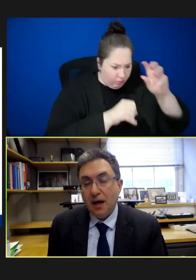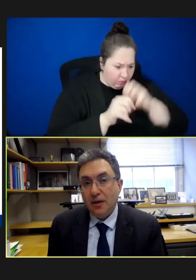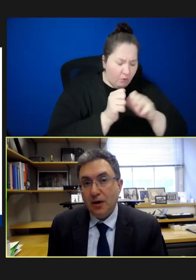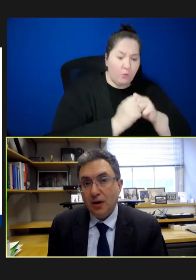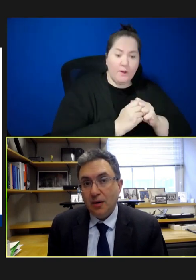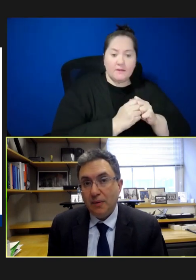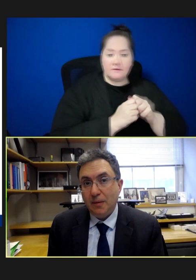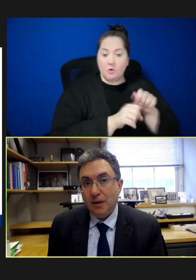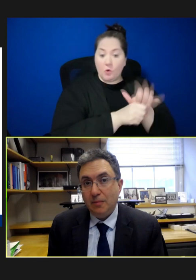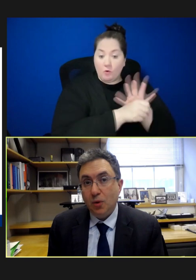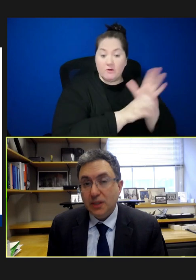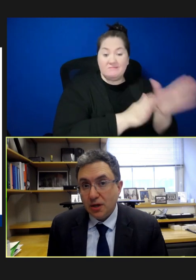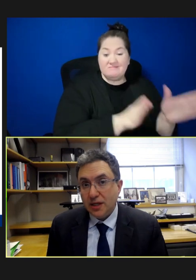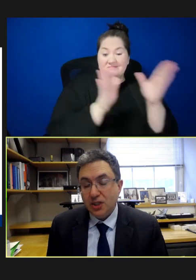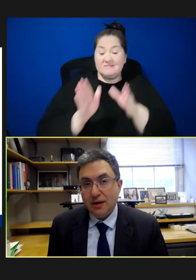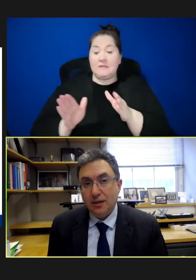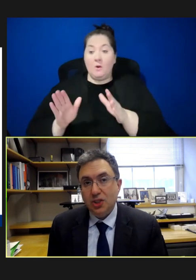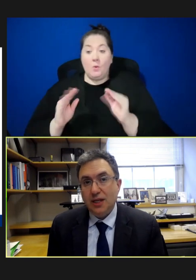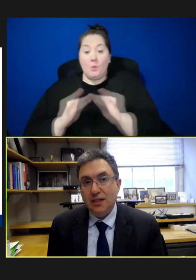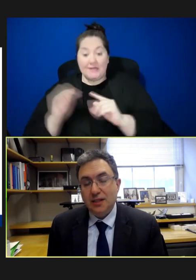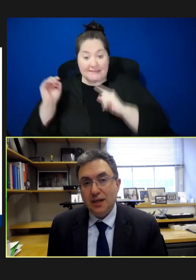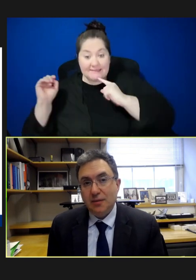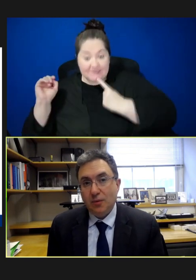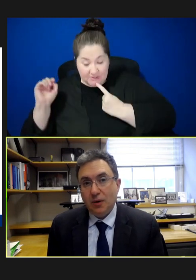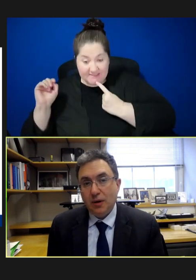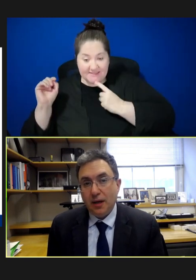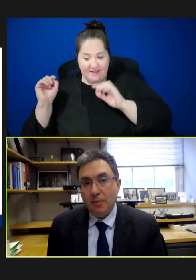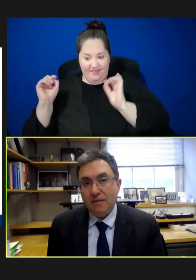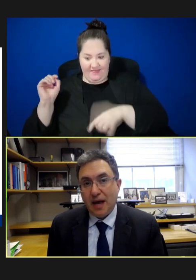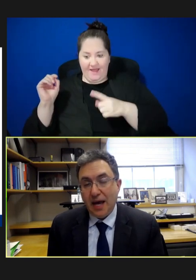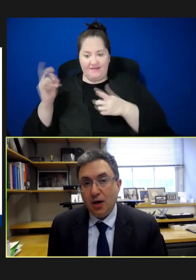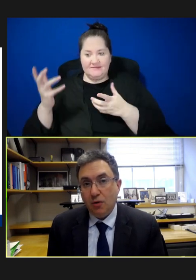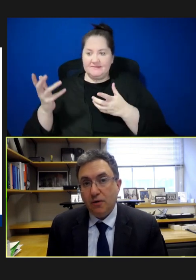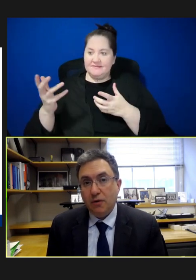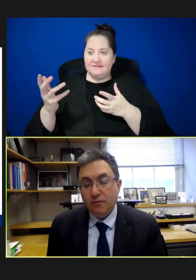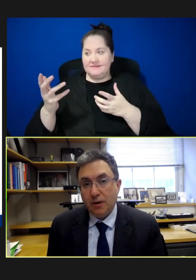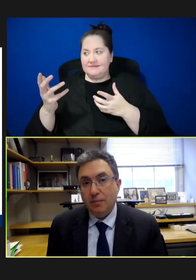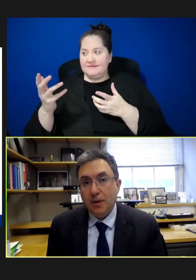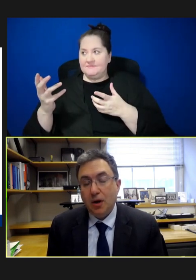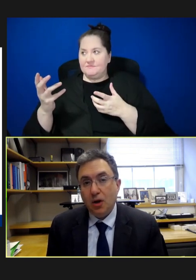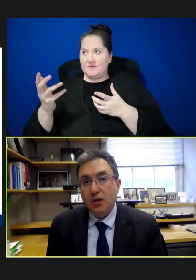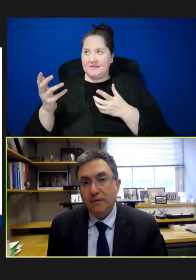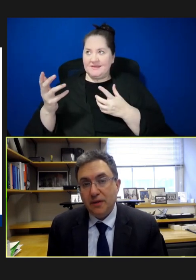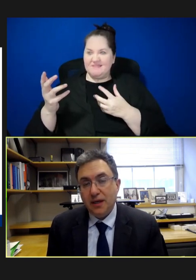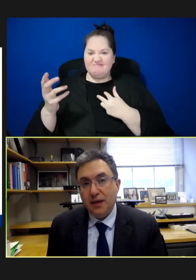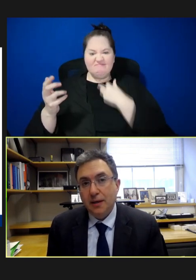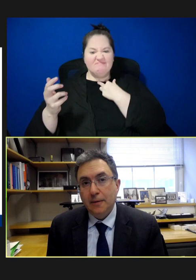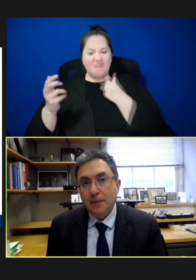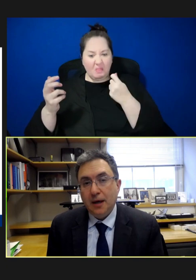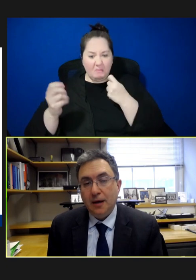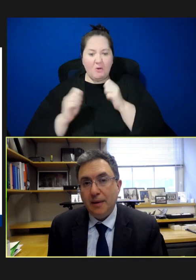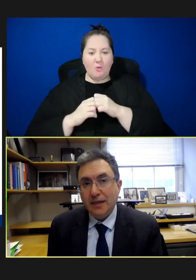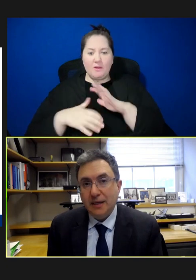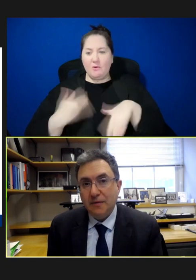other maybe more serious challenge is that we're in a bit of a hangover from all of the activity